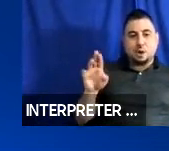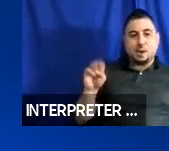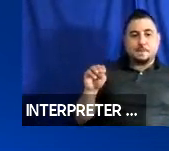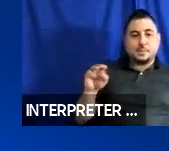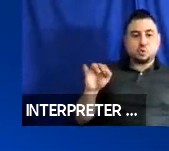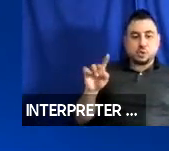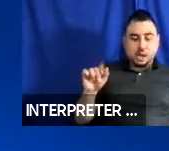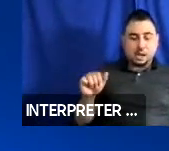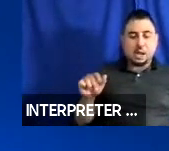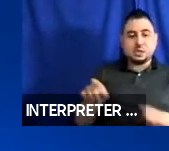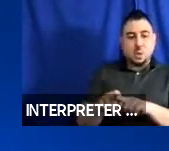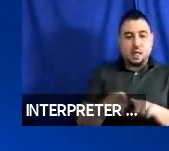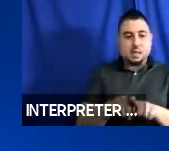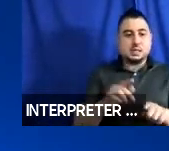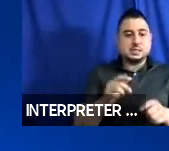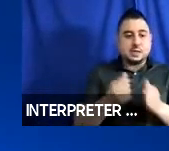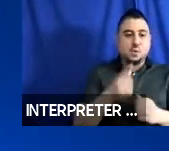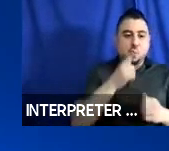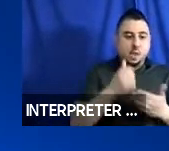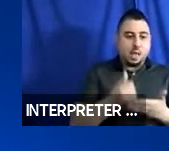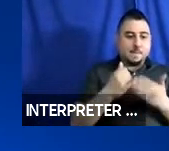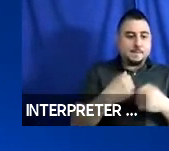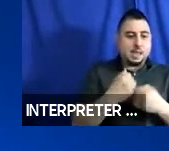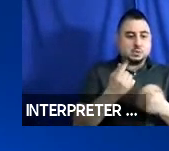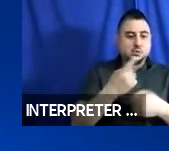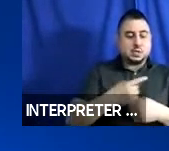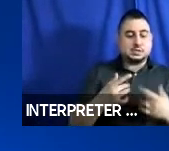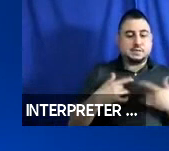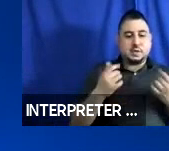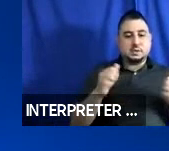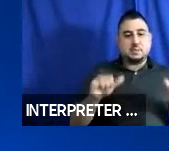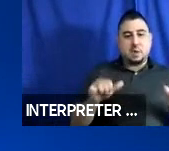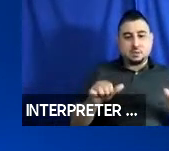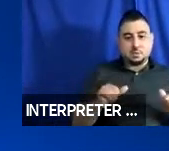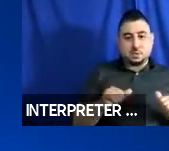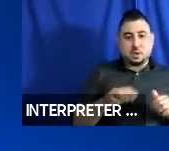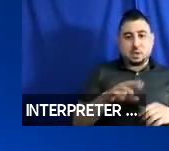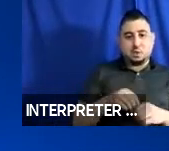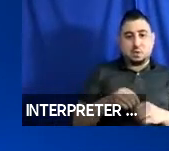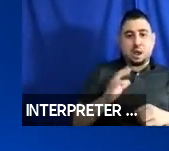as well as everybody who helped make today’s events possible, including our Director of